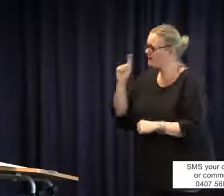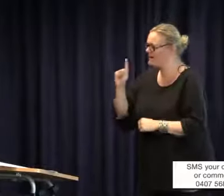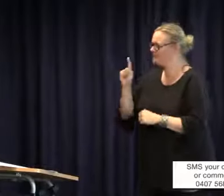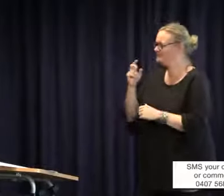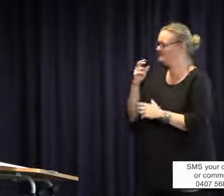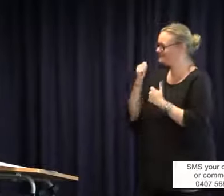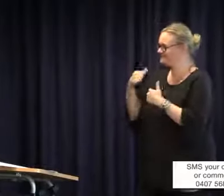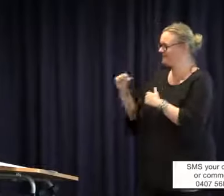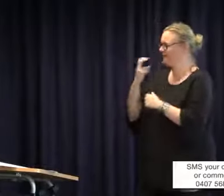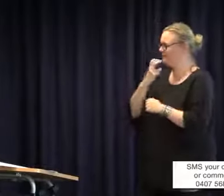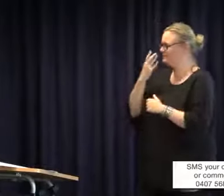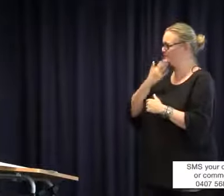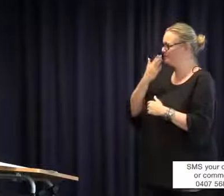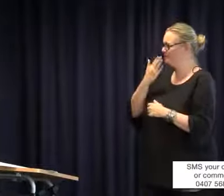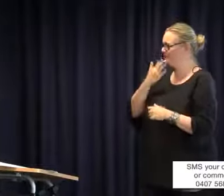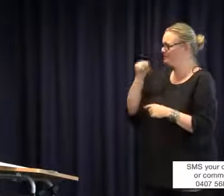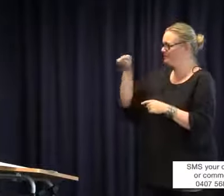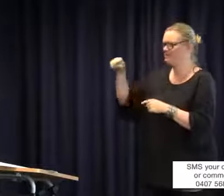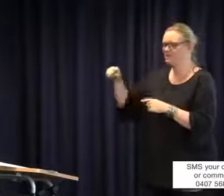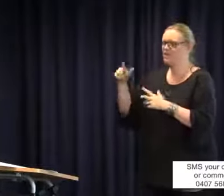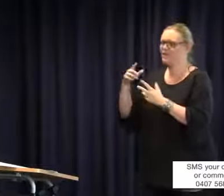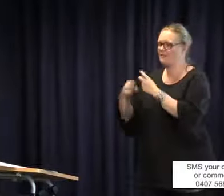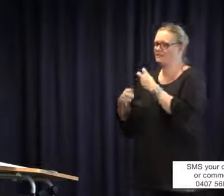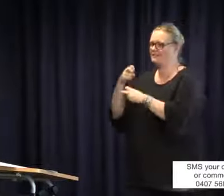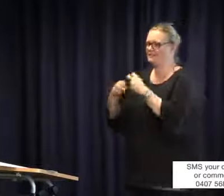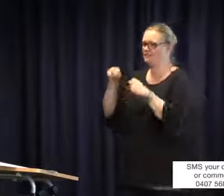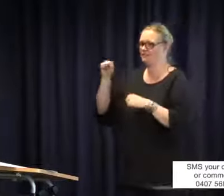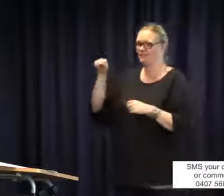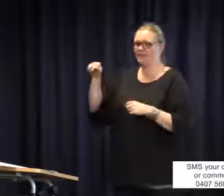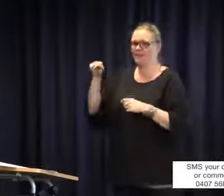try to advocate for my child. They said that they would provide her with a lot of support.